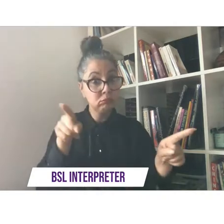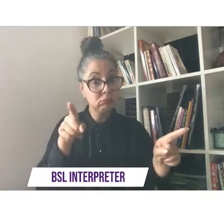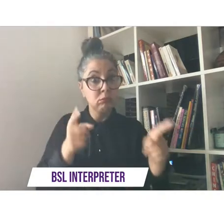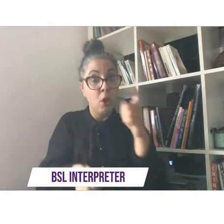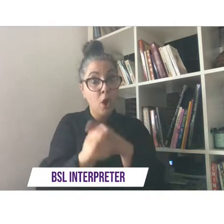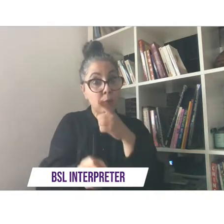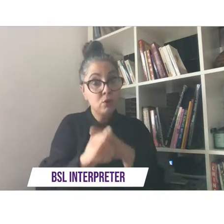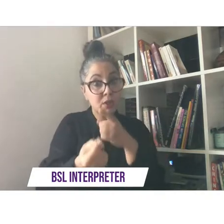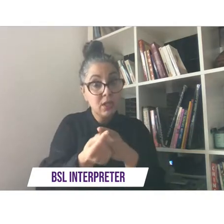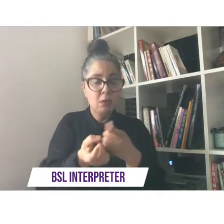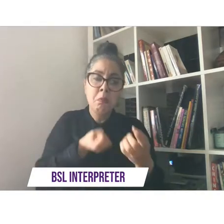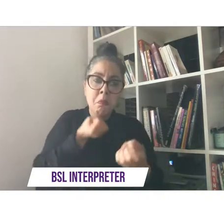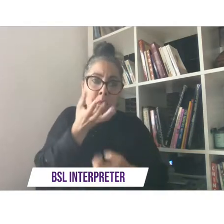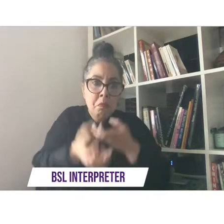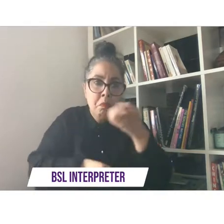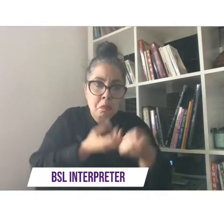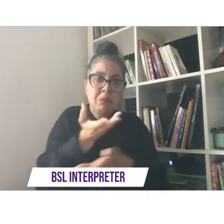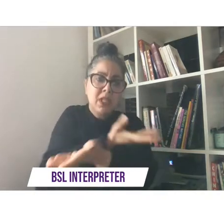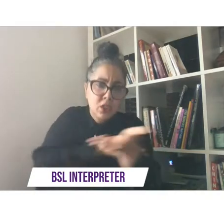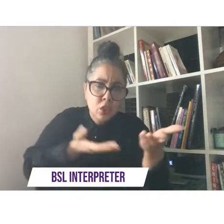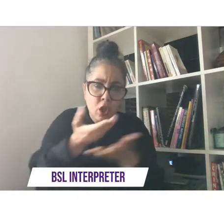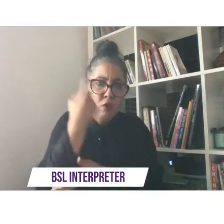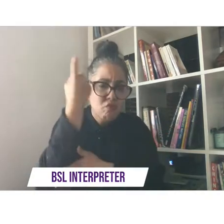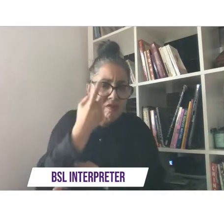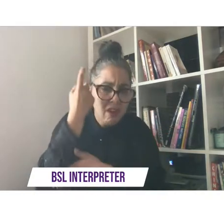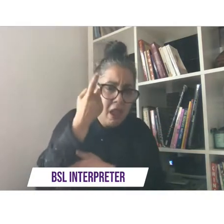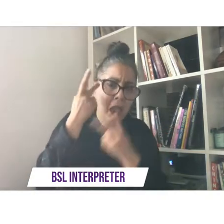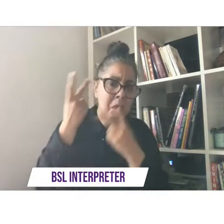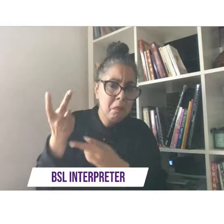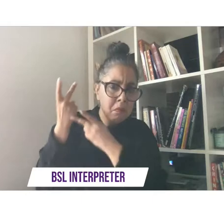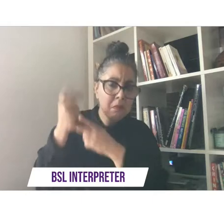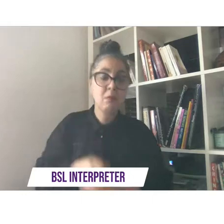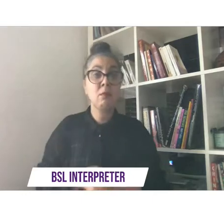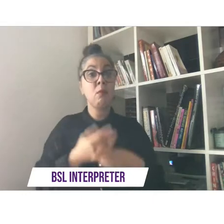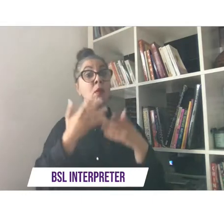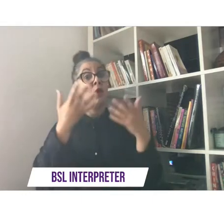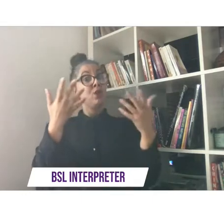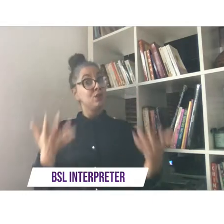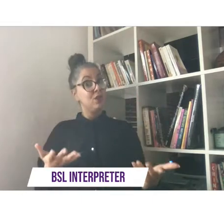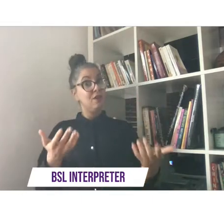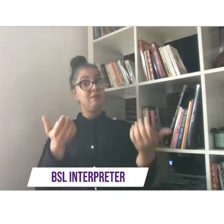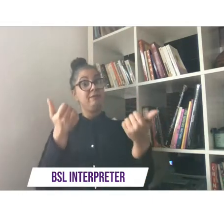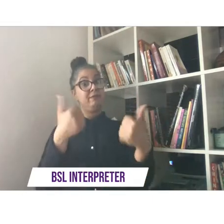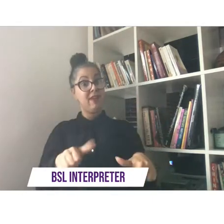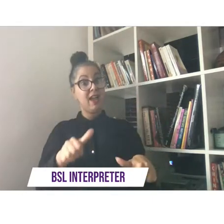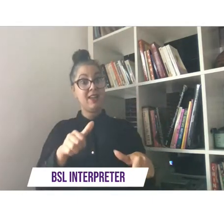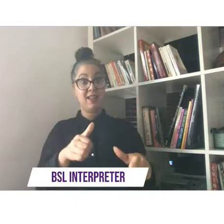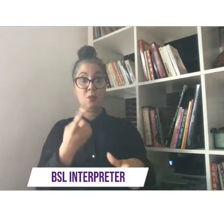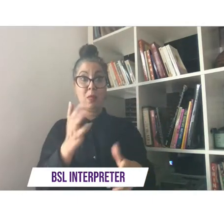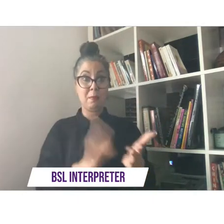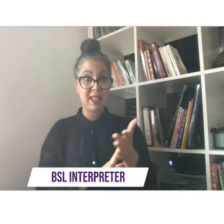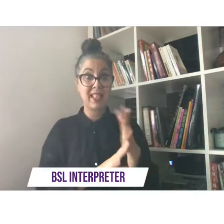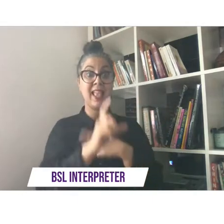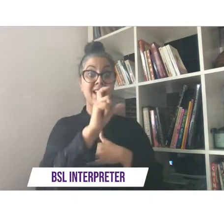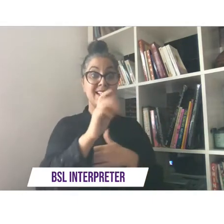to discuss and reflect so to provoke that in the final minutes of cmc 2020 let's hear why